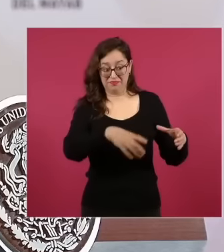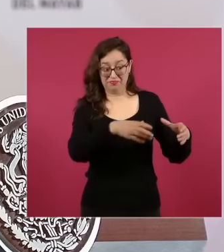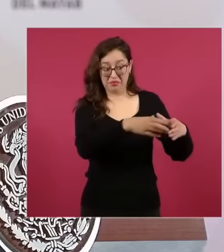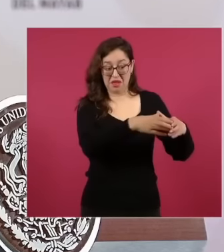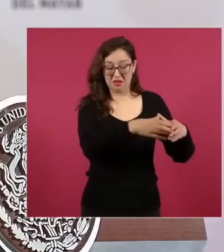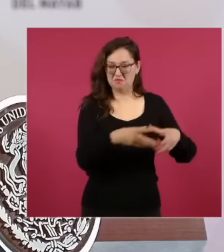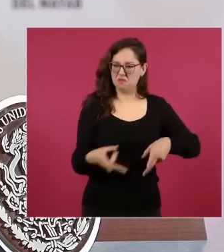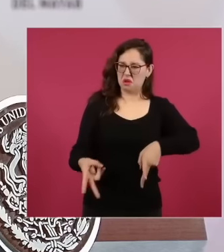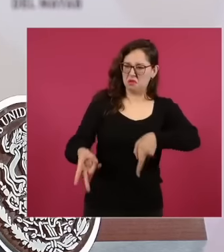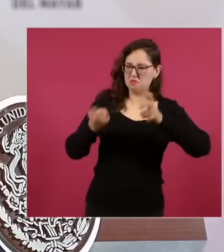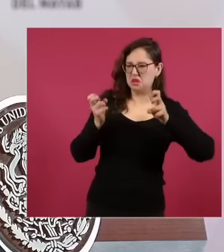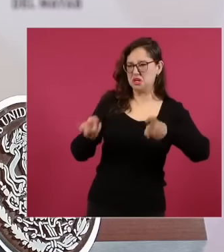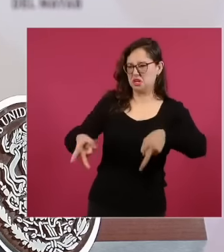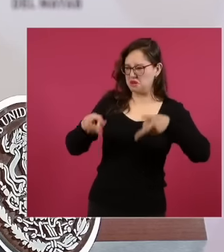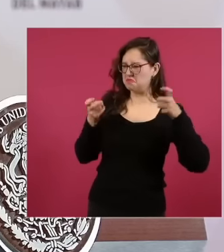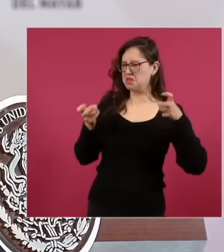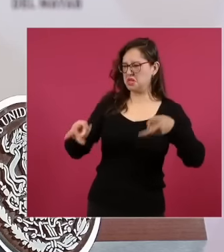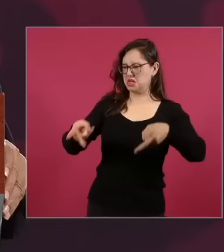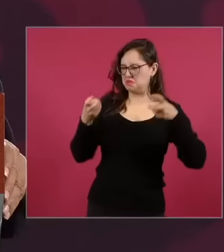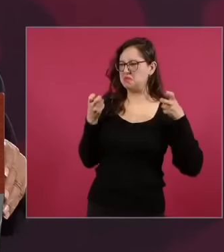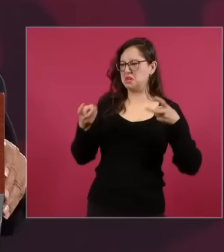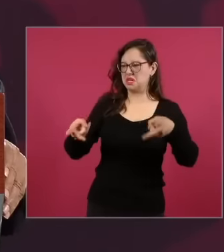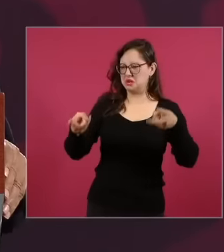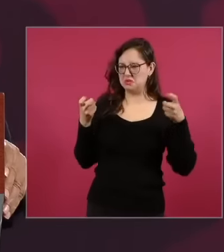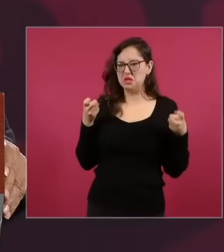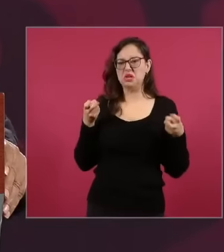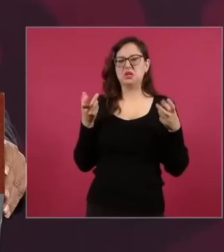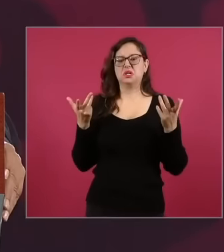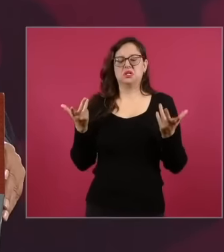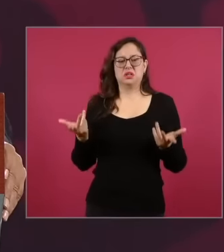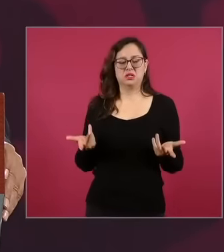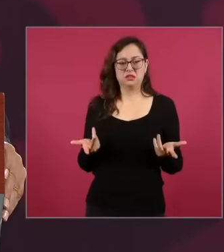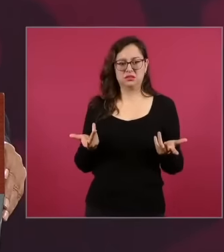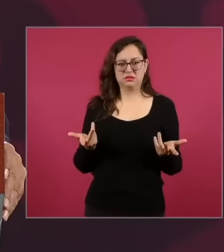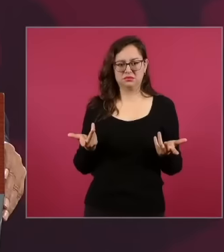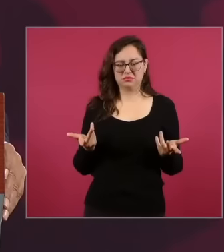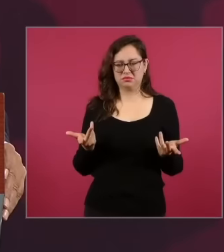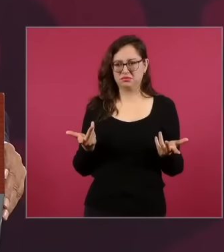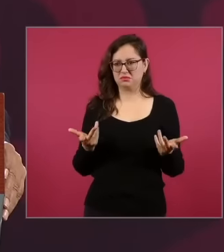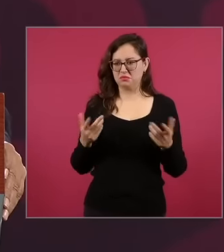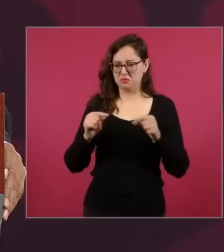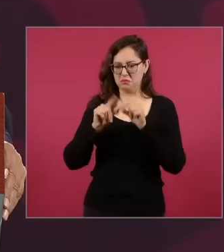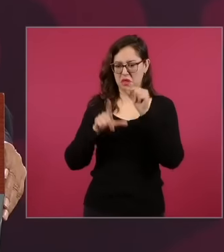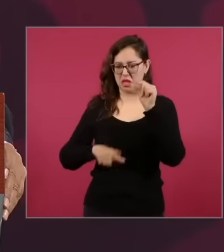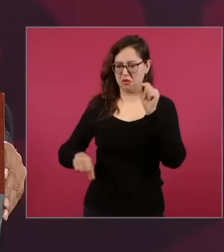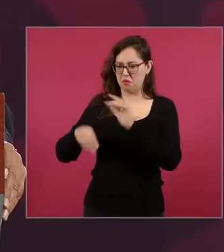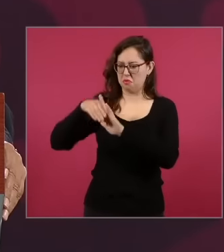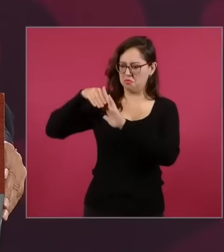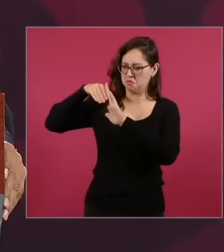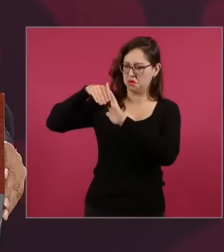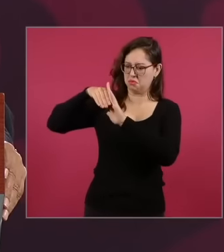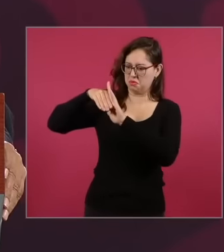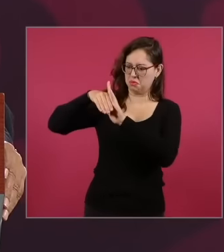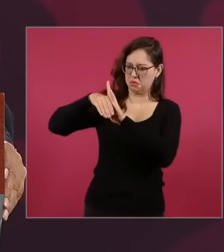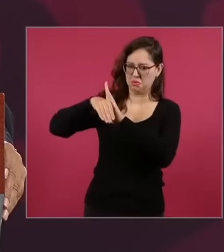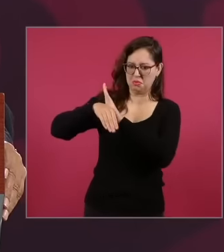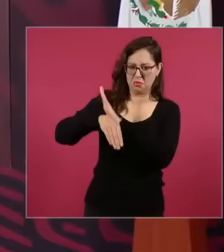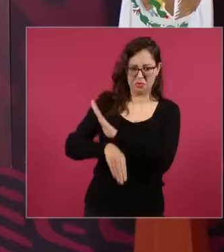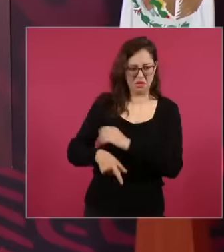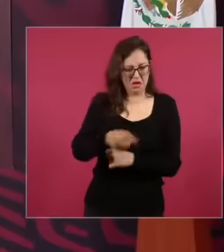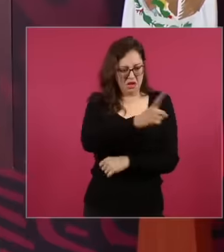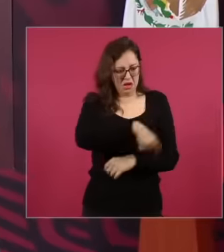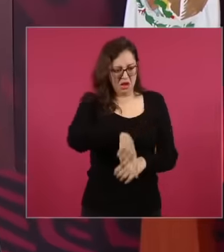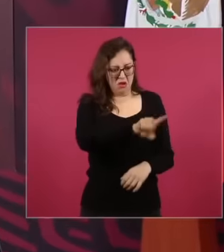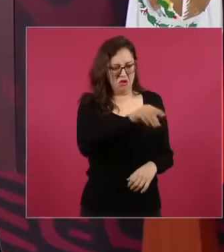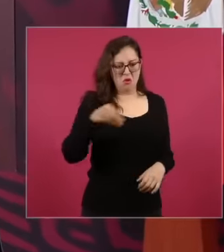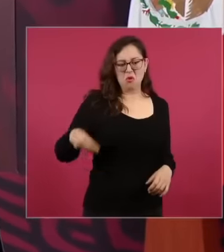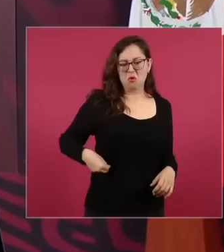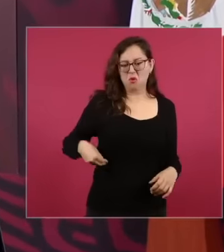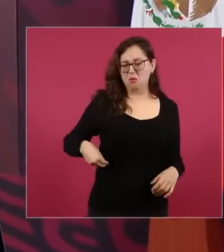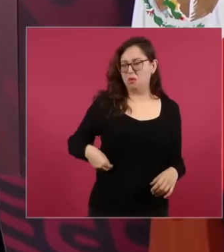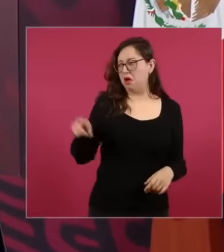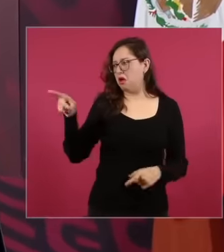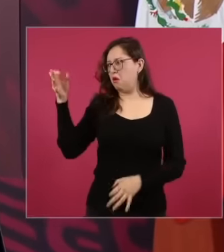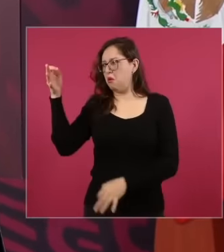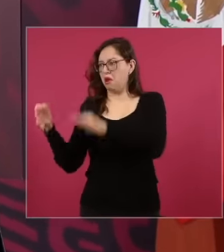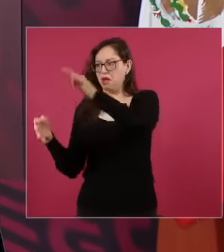largely responsible for the decline of our country and we are fighting to transform